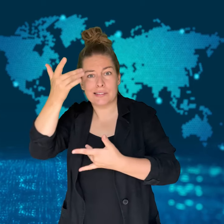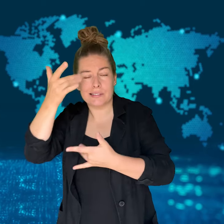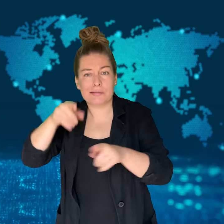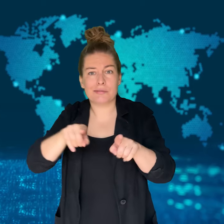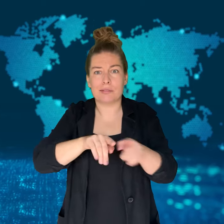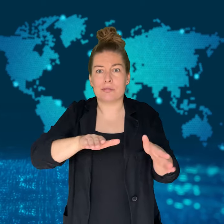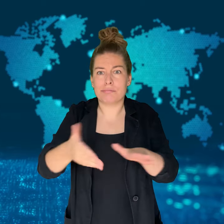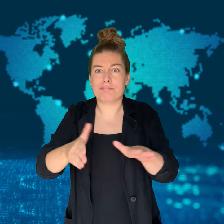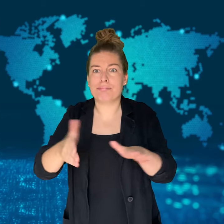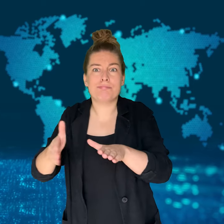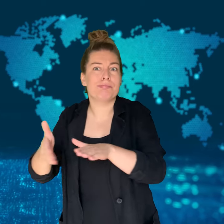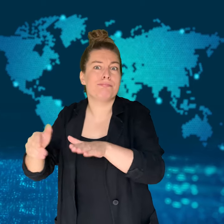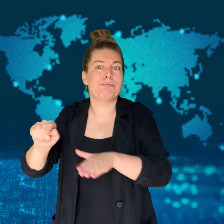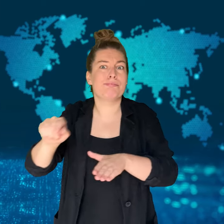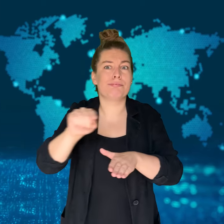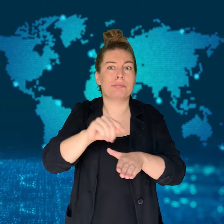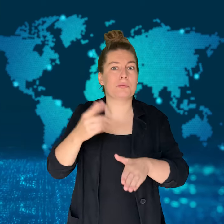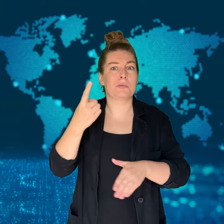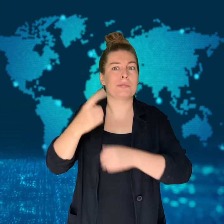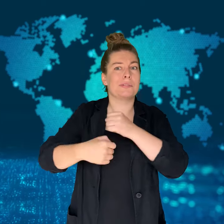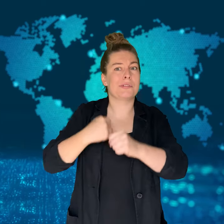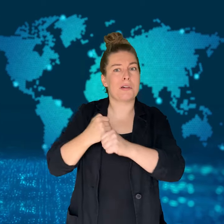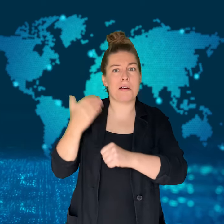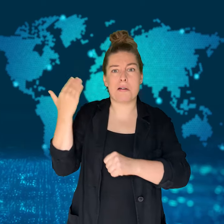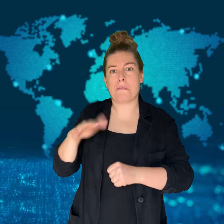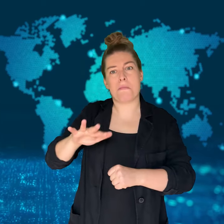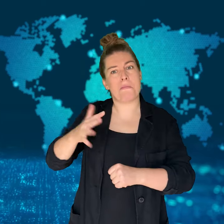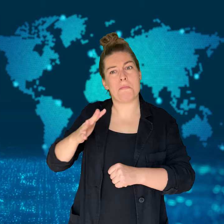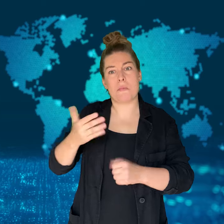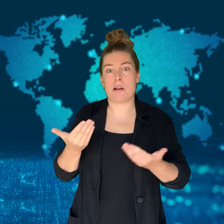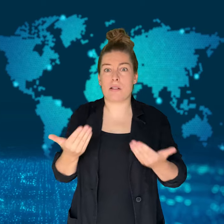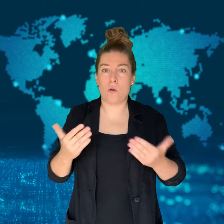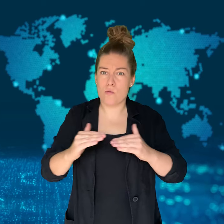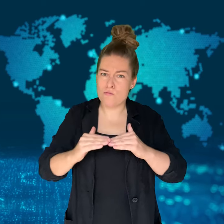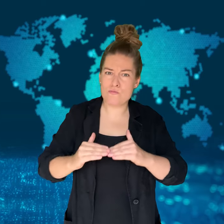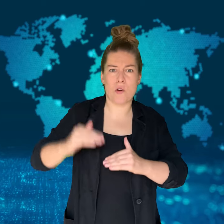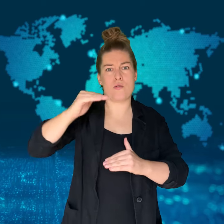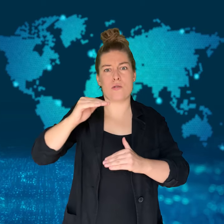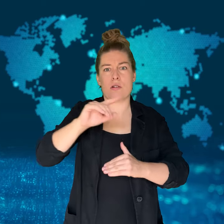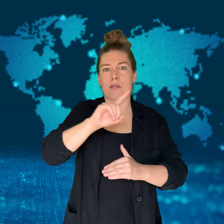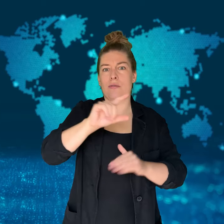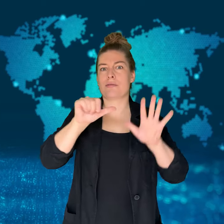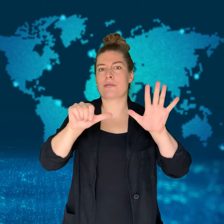an emergency because the virus was continuing to